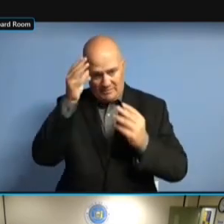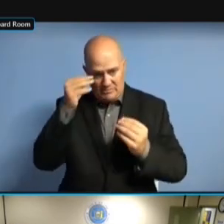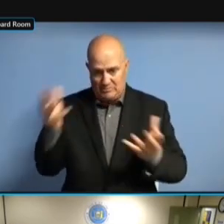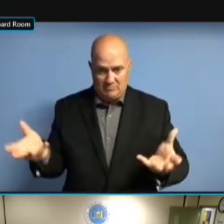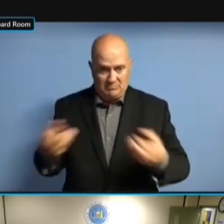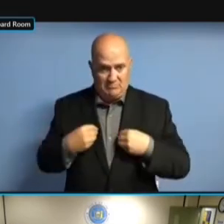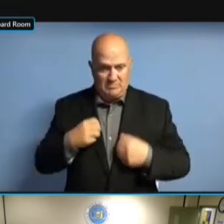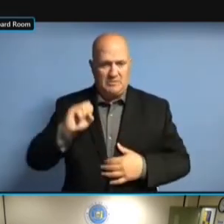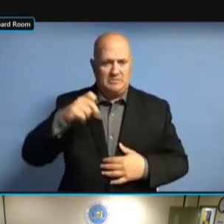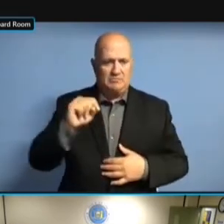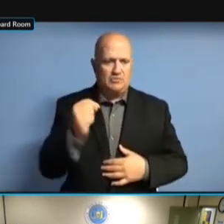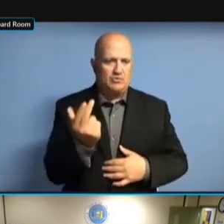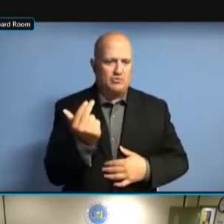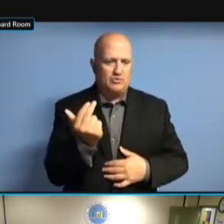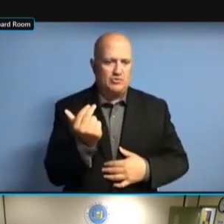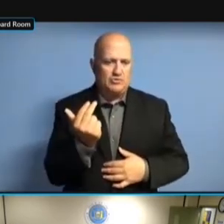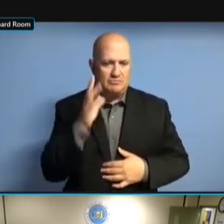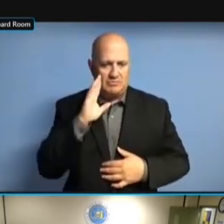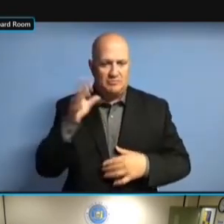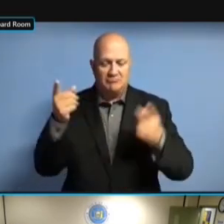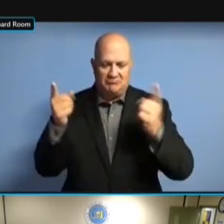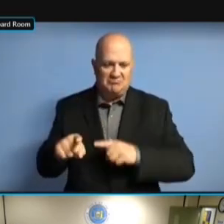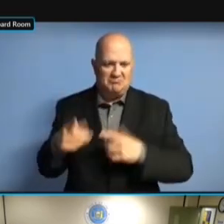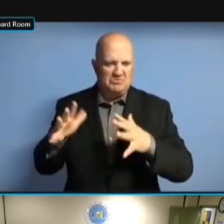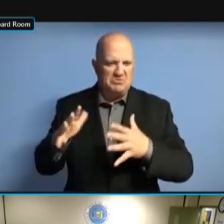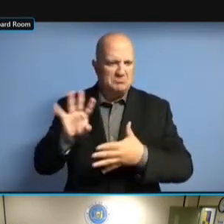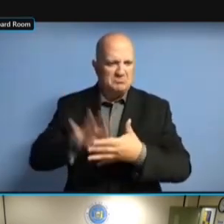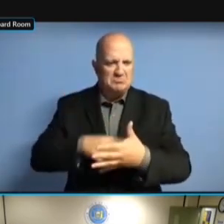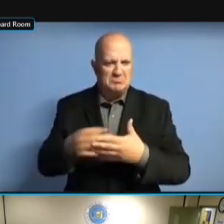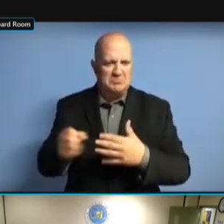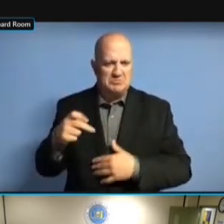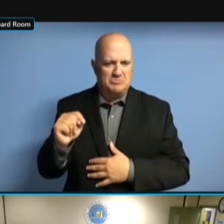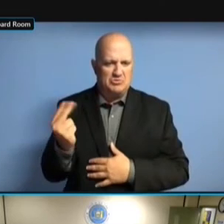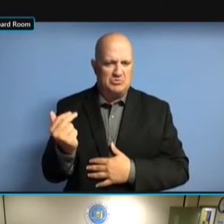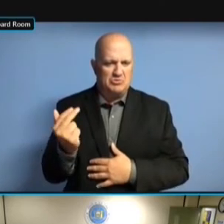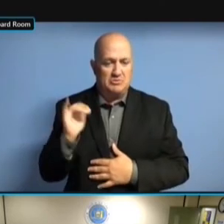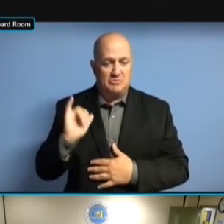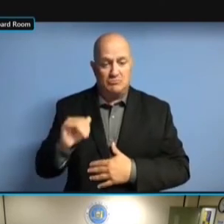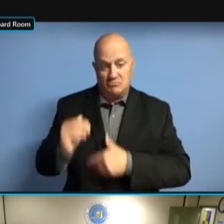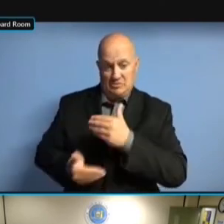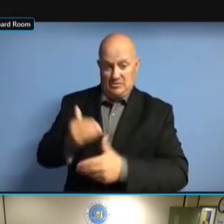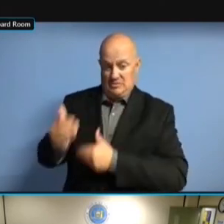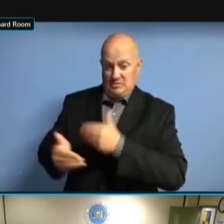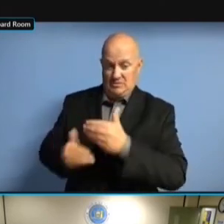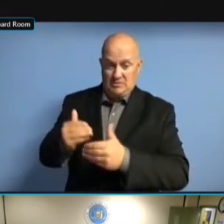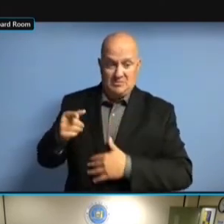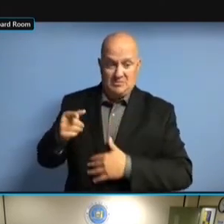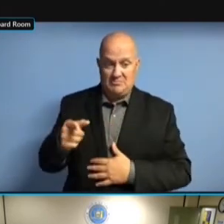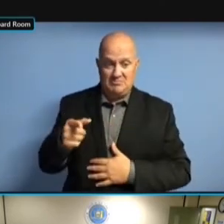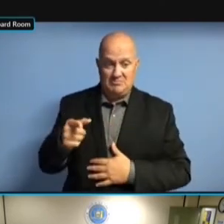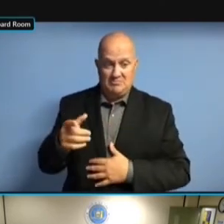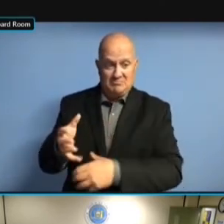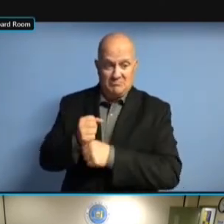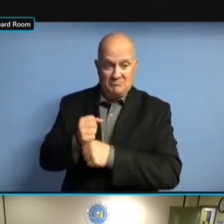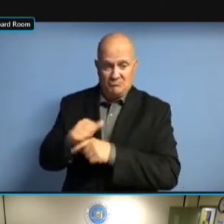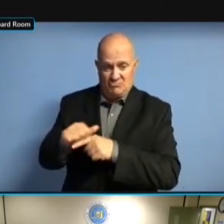WHEN WE GO THROUGH THEIR PROCESS FOR RECEIPT AND WHEN WE GO THROUGH THEIR PROCESS FOR RECEIPT AND THEIR WHEN WE GO THROUGH THEIR PROCESS FOR RECEIPT AND THEIR TRAINING FOR RECEIPT AND THEIR TRAINING FOR RECEIPT AND THEIR TRAINING FOR FOR RECEIPT AND THEIR TRAINING FOR EVALUATING, FOR RECEIPT AND THEIR TRAINING FOR EVALUATING, ALTHOUGH FOR RECEIPT AND THEIR TRAINING FOR EVALUATING, ALTHOUGH THE FOR EVALUATING, ALTHOUGH THE FOR EVALUATING, ALTHOUGH THE TEAM FOR EVALUATING, ALTHOUGH THE TEAM HAS FOR EVALUATING, ALTHOUGH THE TEAM HAS ALREADY FOR EVALUATING, ALTHOUGH THE TEAM HAS ALREADY DONE FOR EVALUATING, ALTHOUGH THE TEAM HAS ALREADY DONE THOSE TEAM HAS ALREADY DONE THOSE TEAM HAS ALREADY DONE THOSE EVALUATIONS TEAM HAS ALREADY DONE THOSE EVALUATIONS PREVIOUSLY. EVALUATIONS PREVIOUSLY.